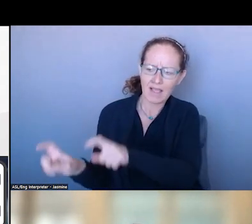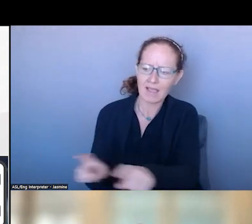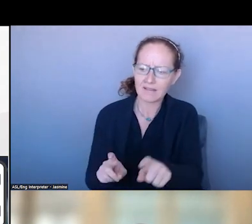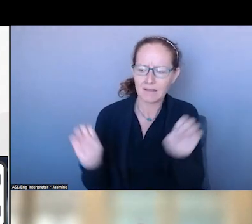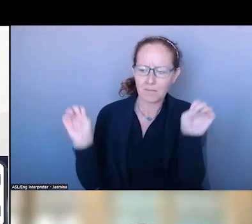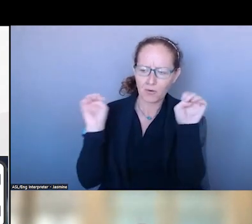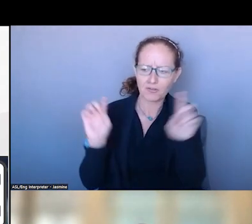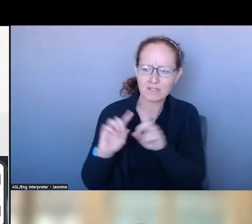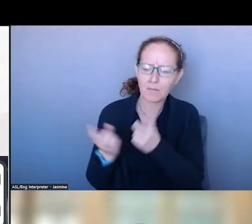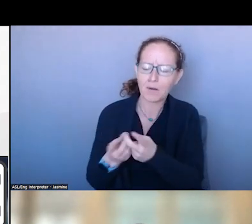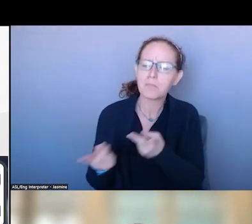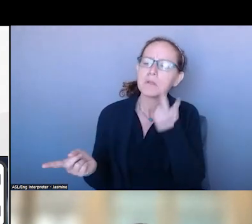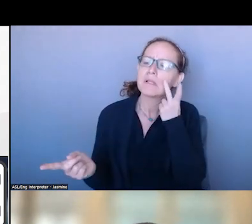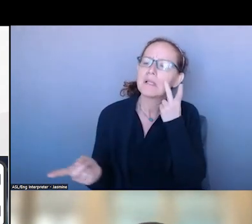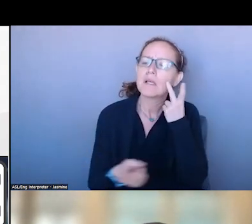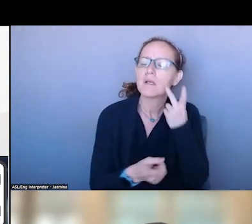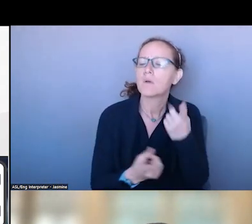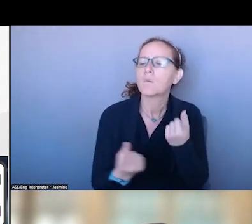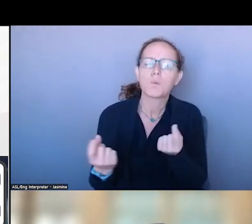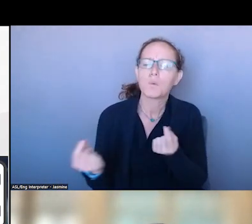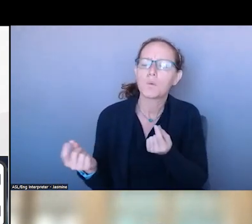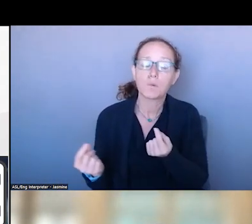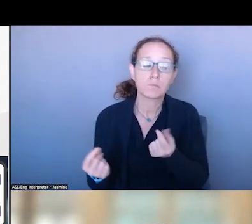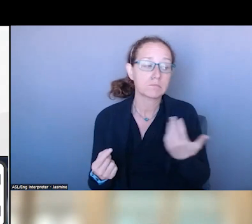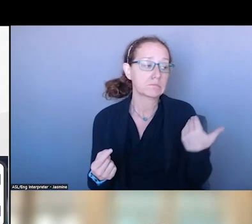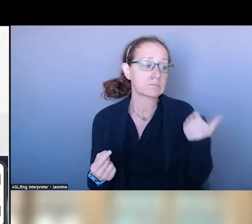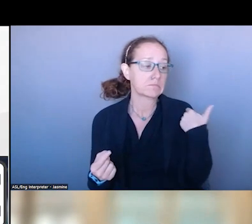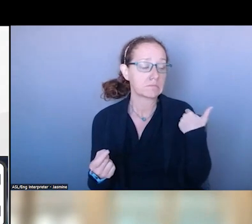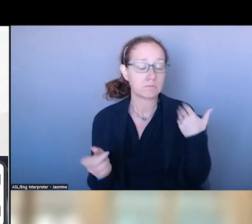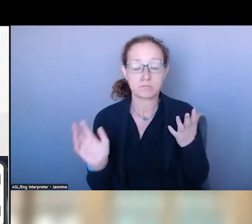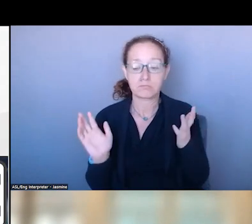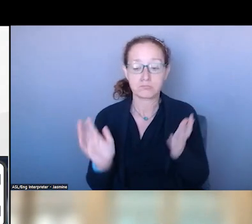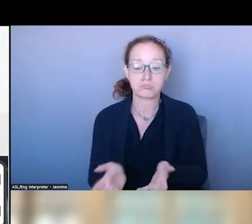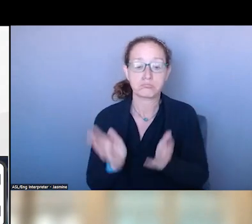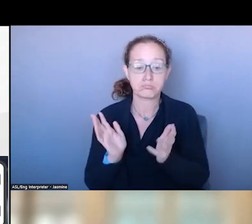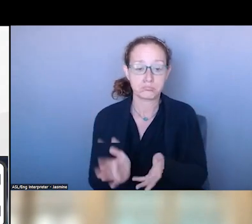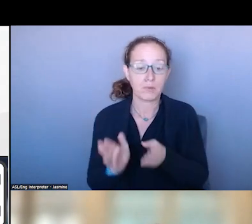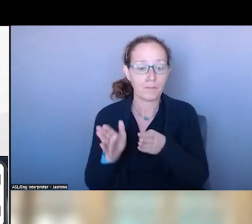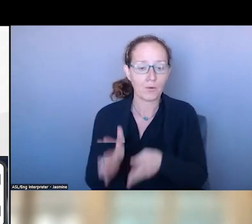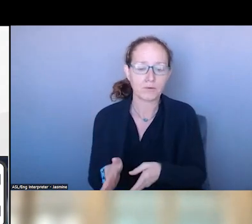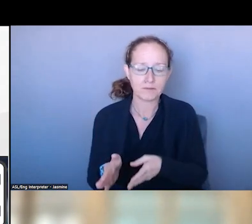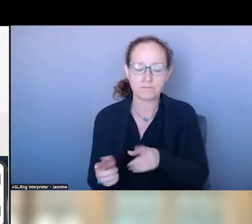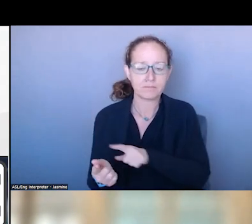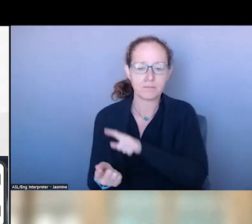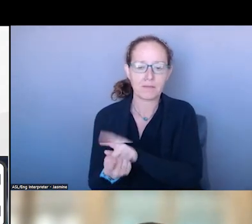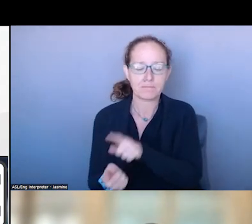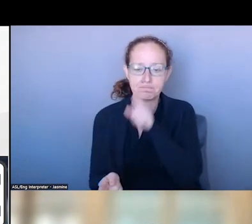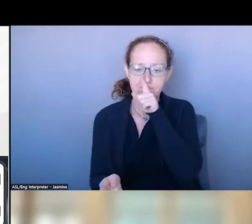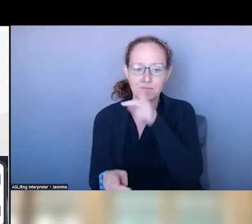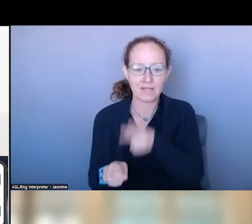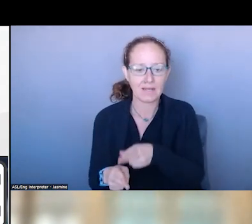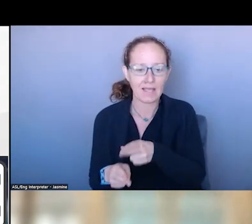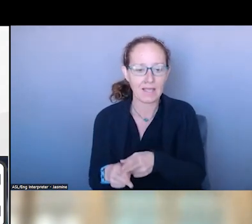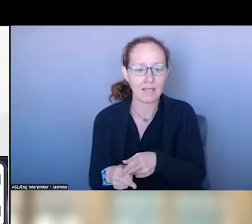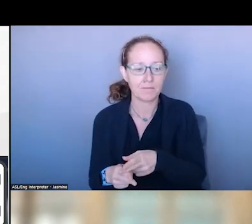CONVERSATION WITH SOMEONE I MET AND NOT MENTION THEIR NAME -- WE HAD A LONG TALK YESTERDAY